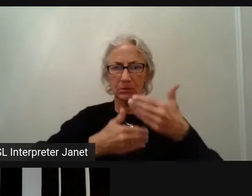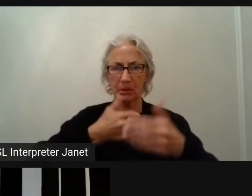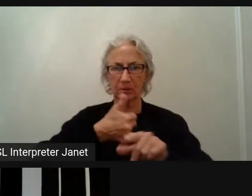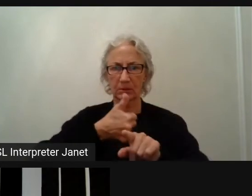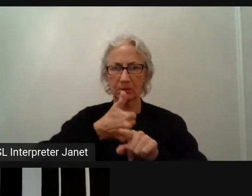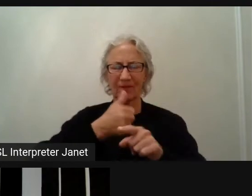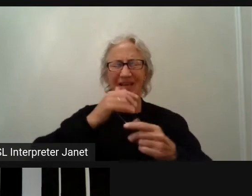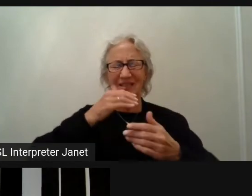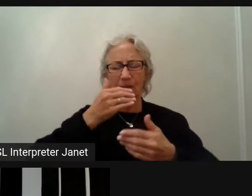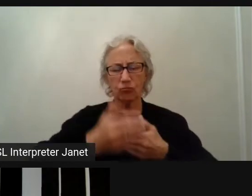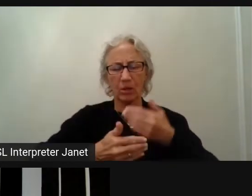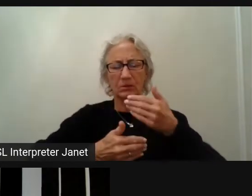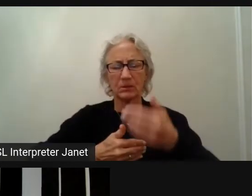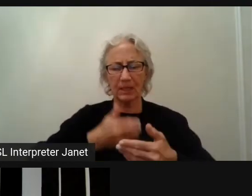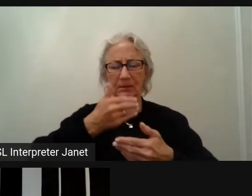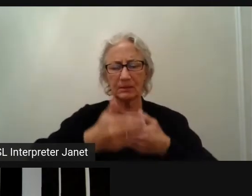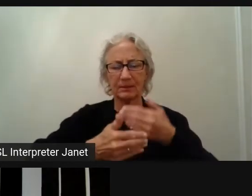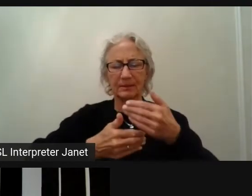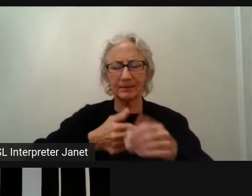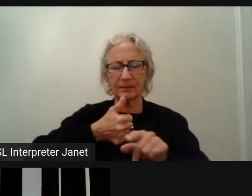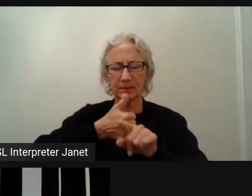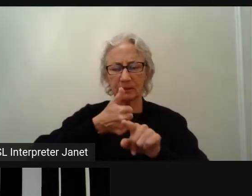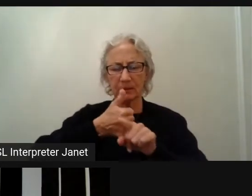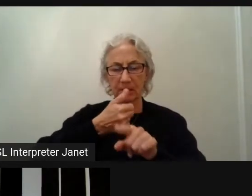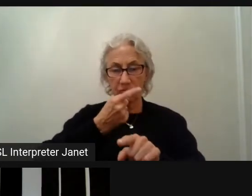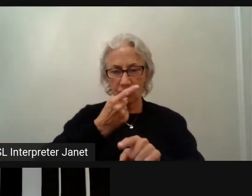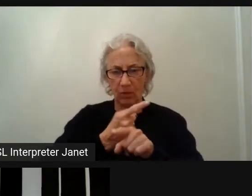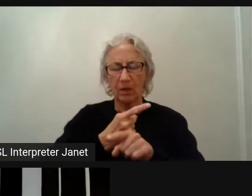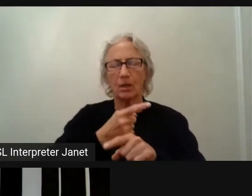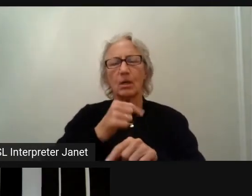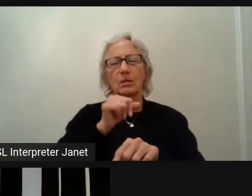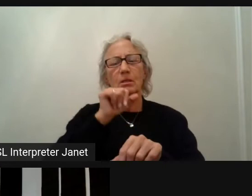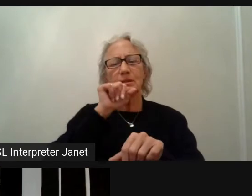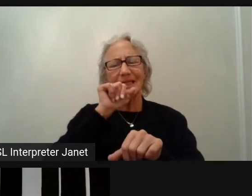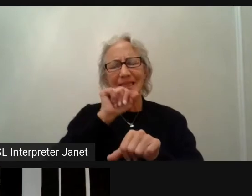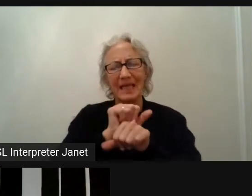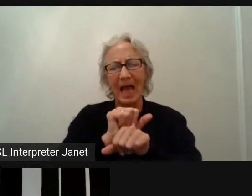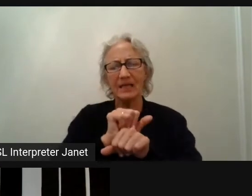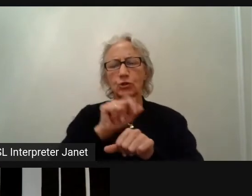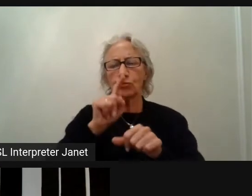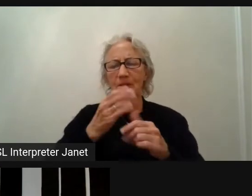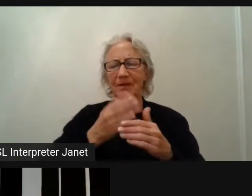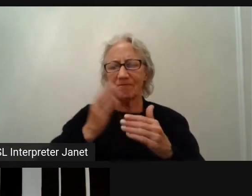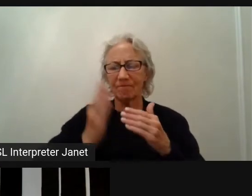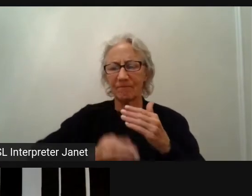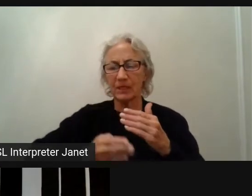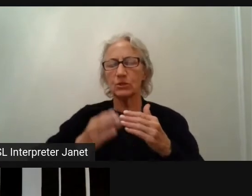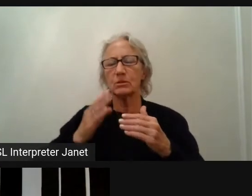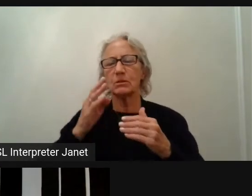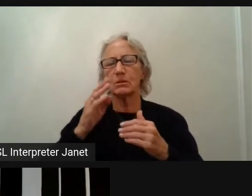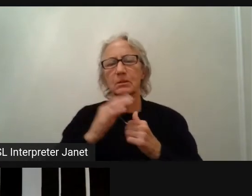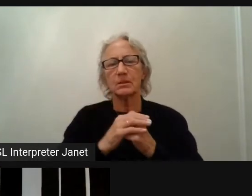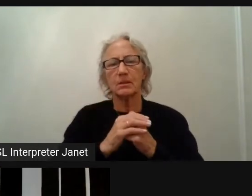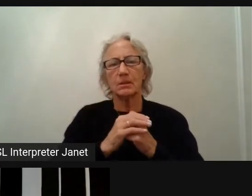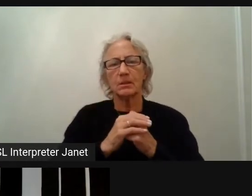It's not the task that we will finish. I lately see that there are many things,